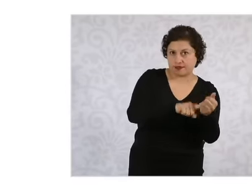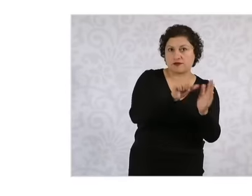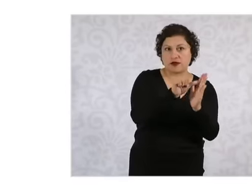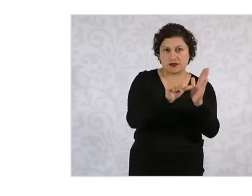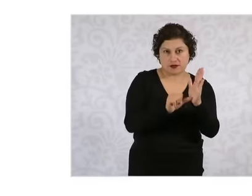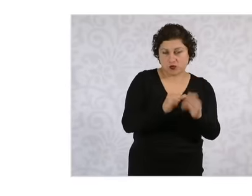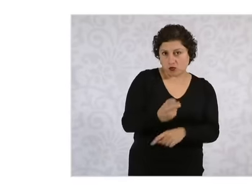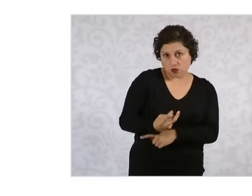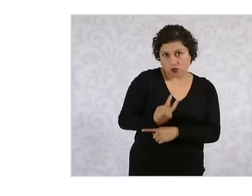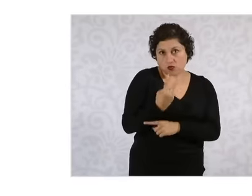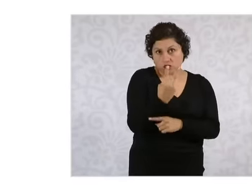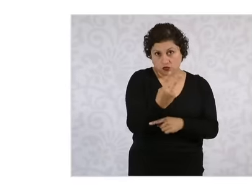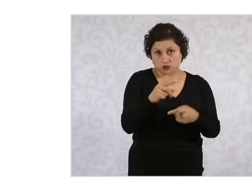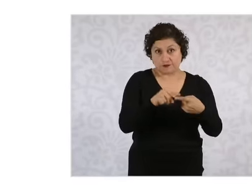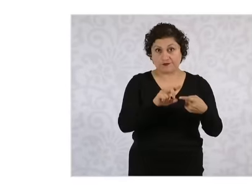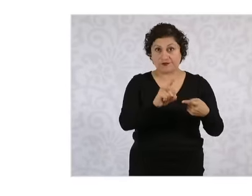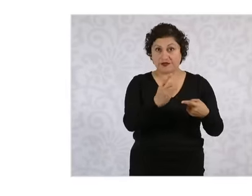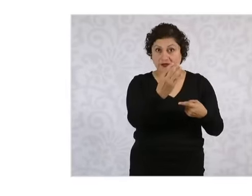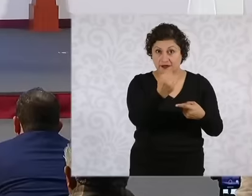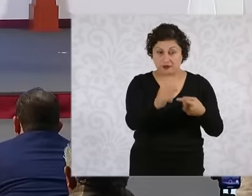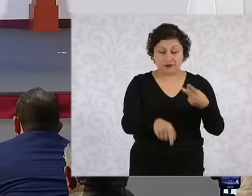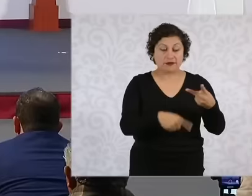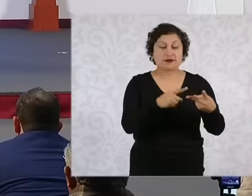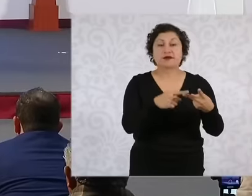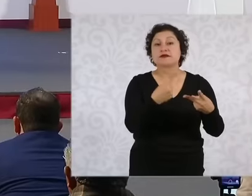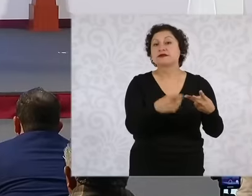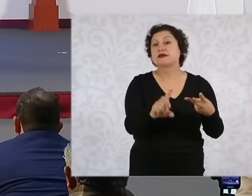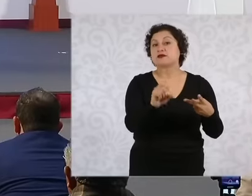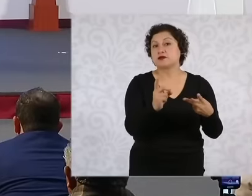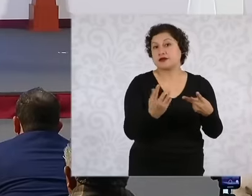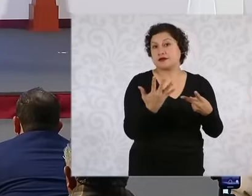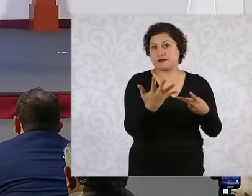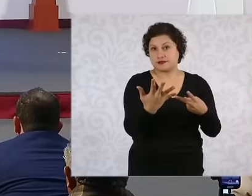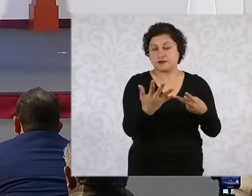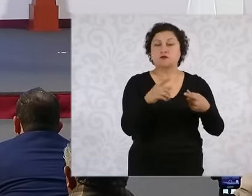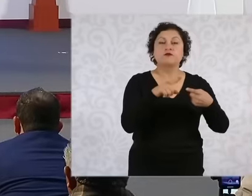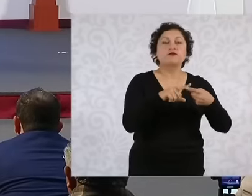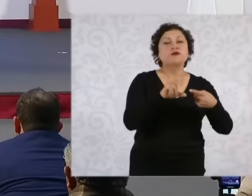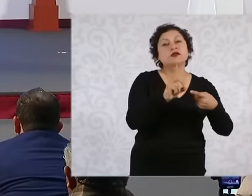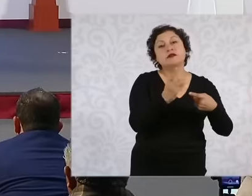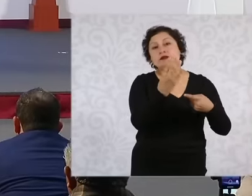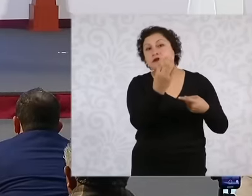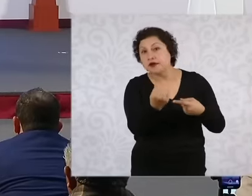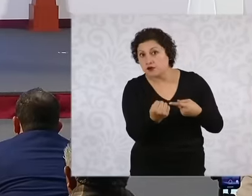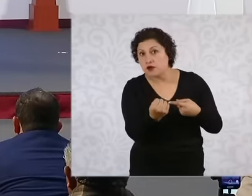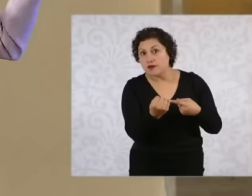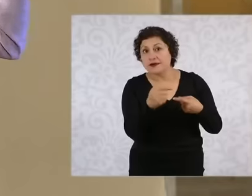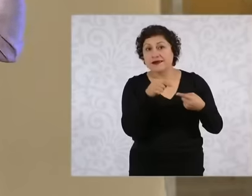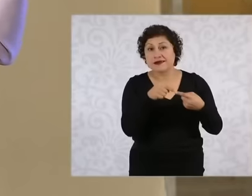particularly 39 and 135. 39 comes from the feelings of